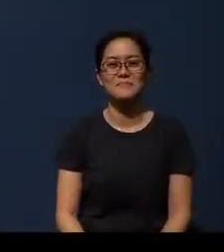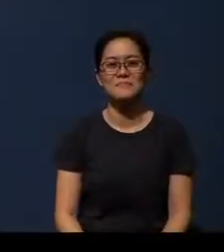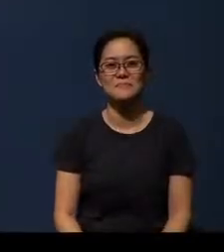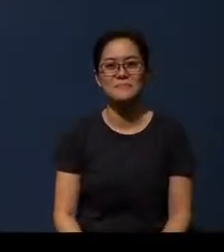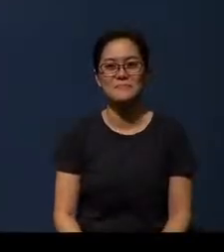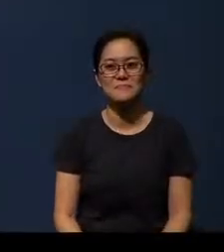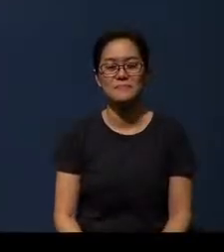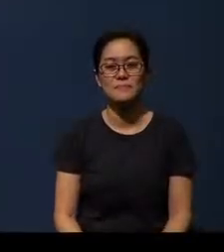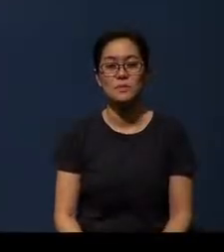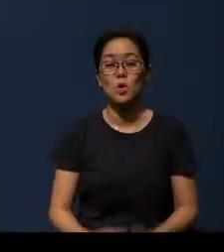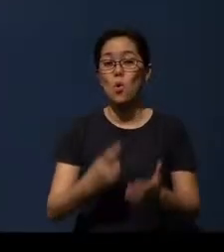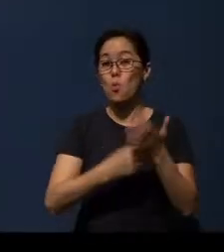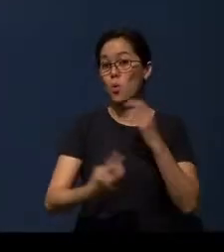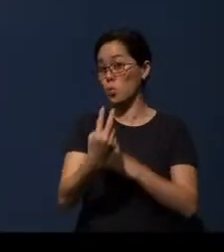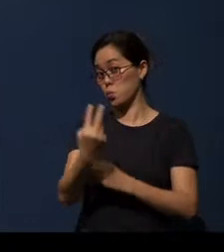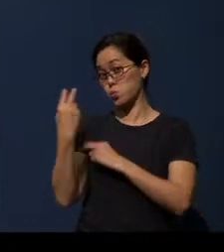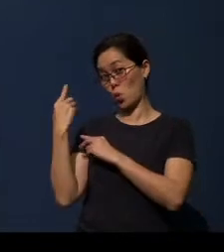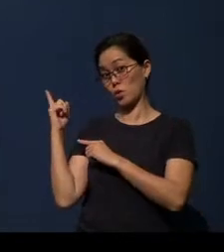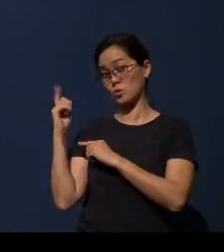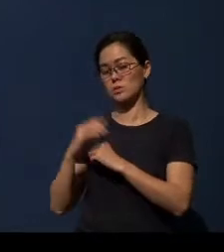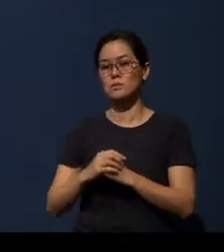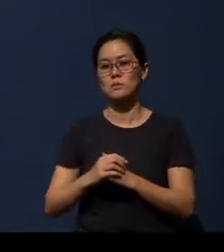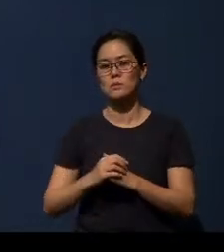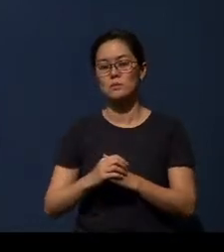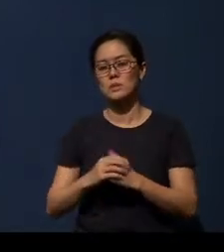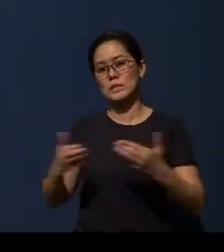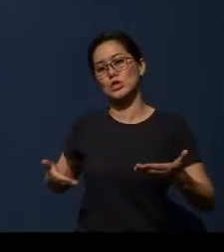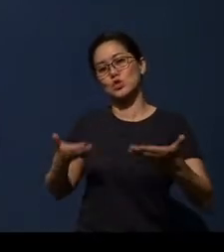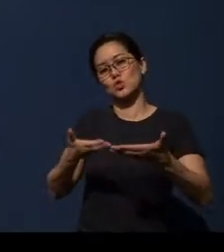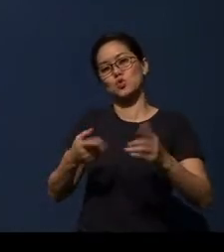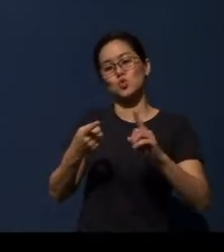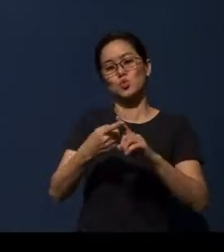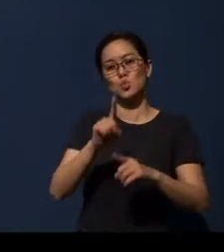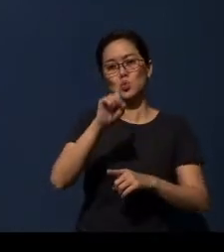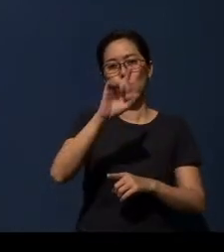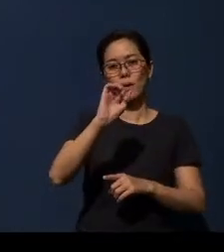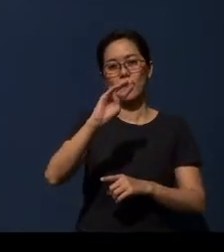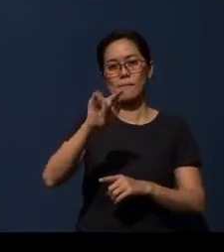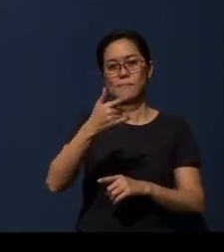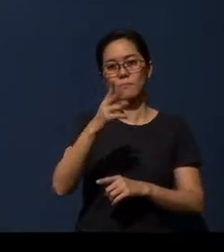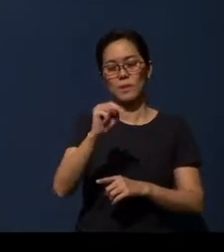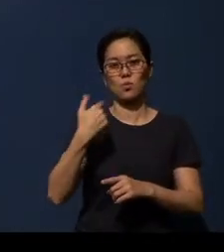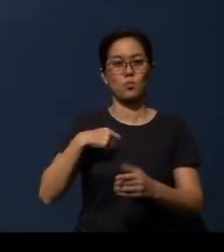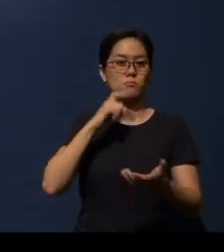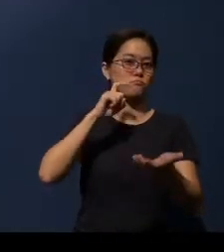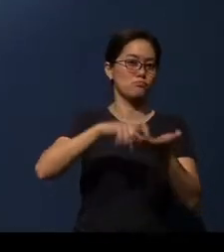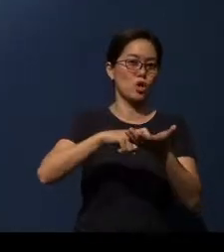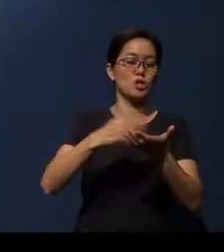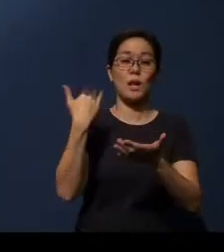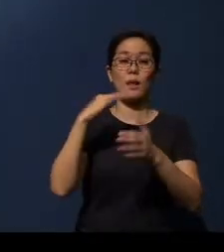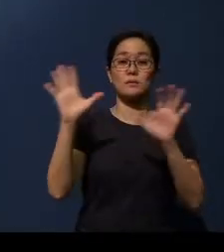What you’ve just watched was the introduction to the One Campaign that we mentioned about last Sunday.